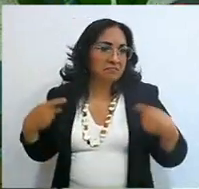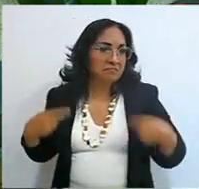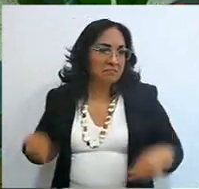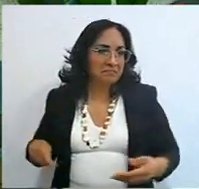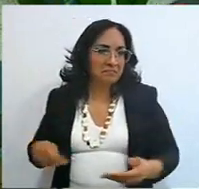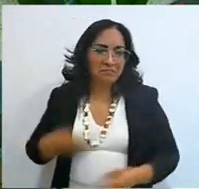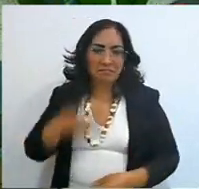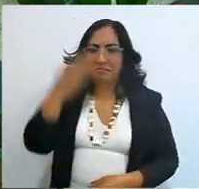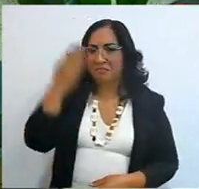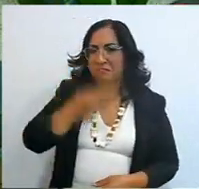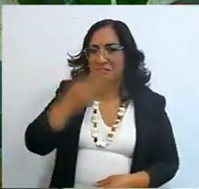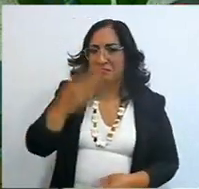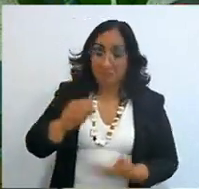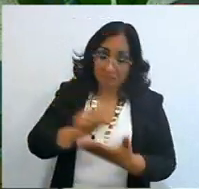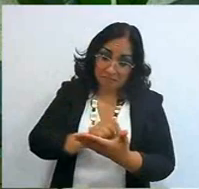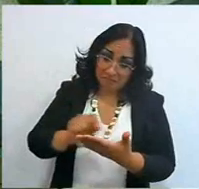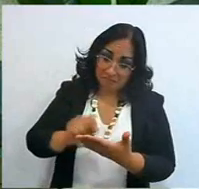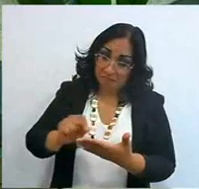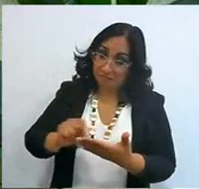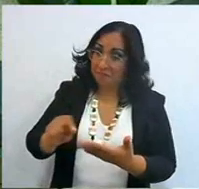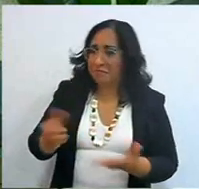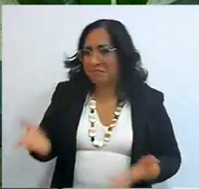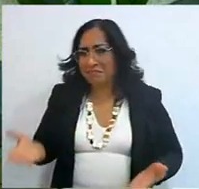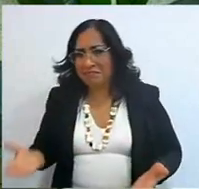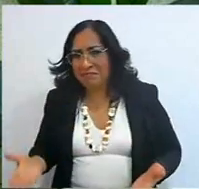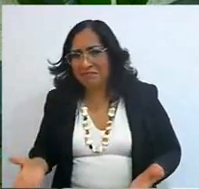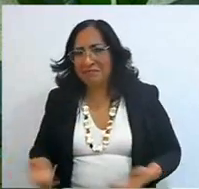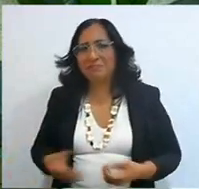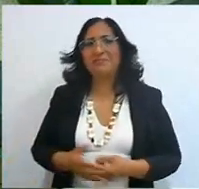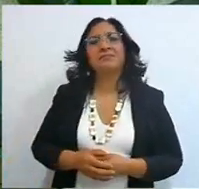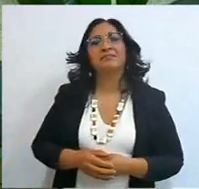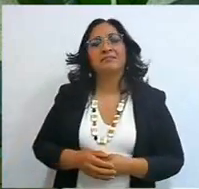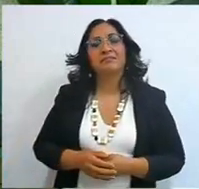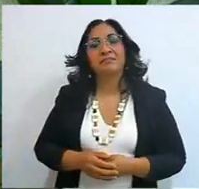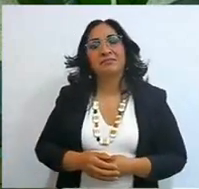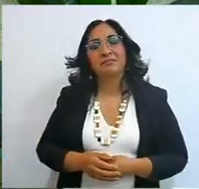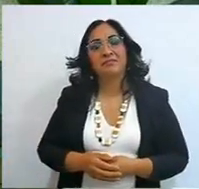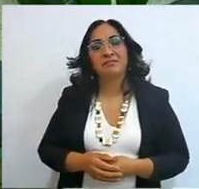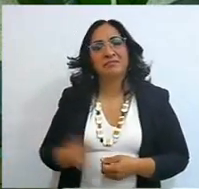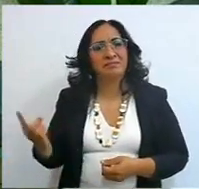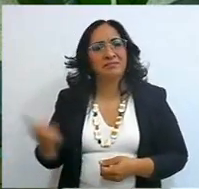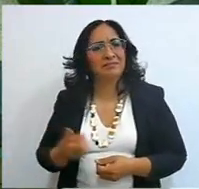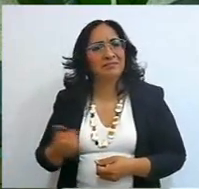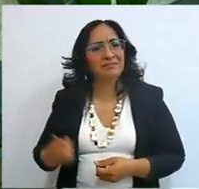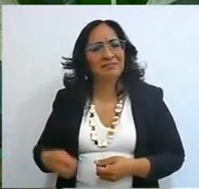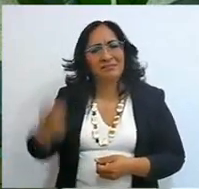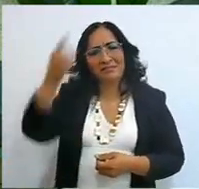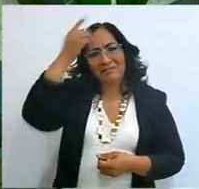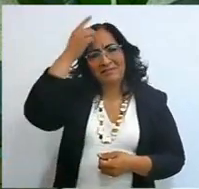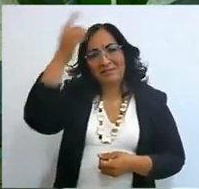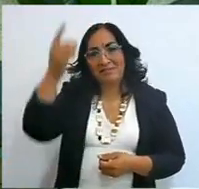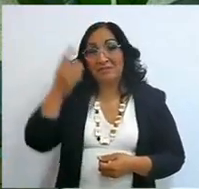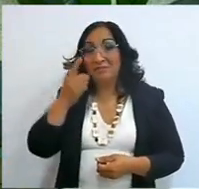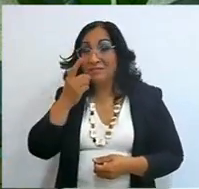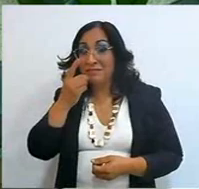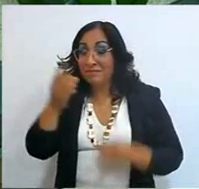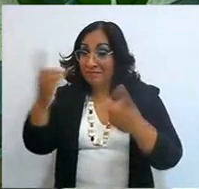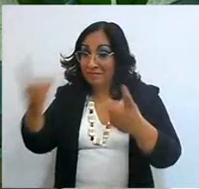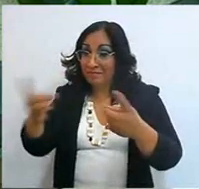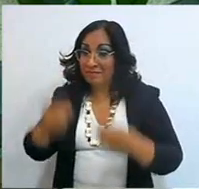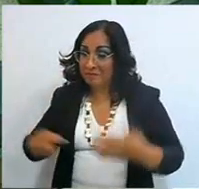or one from the Bible, especially from the Bible, that God gives you an instruction, it's as if it highlighted something,